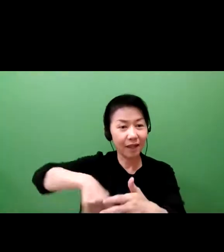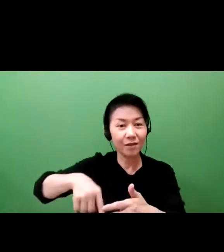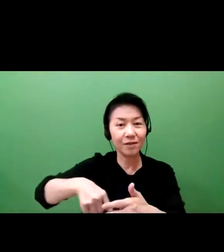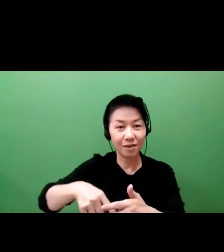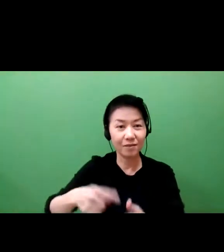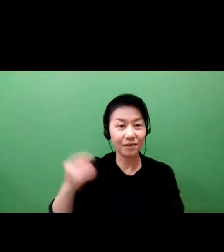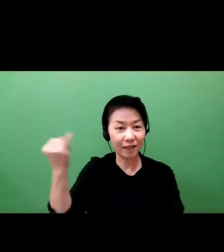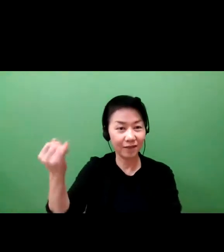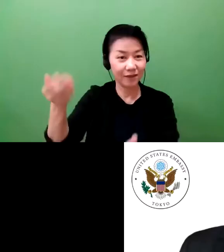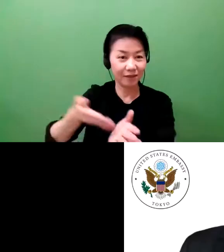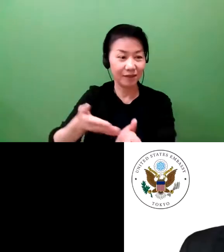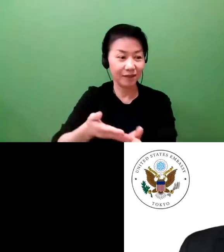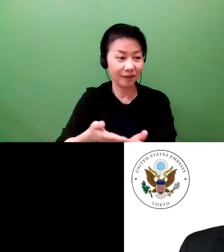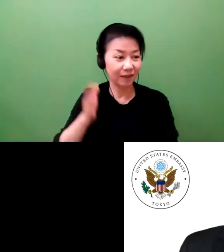Thank you, Professor O'Connor.